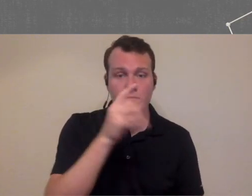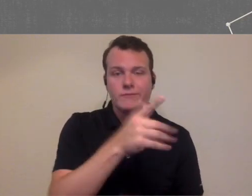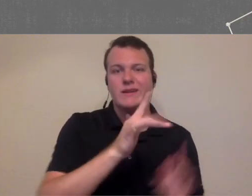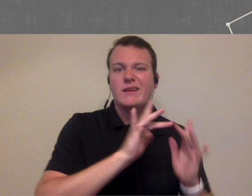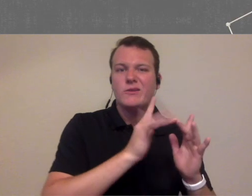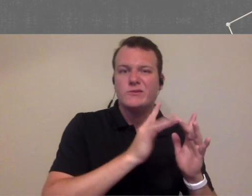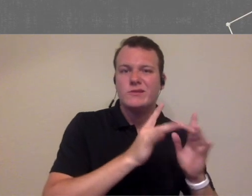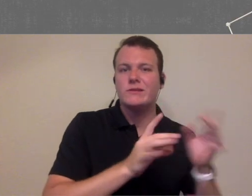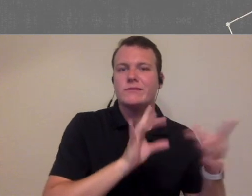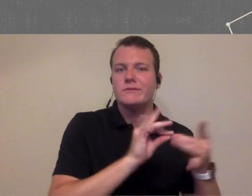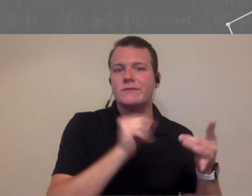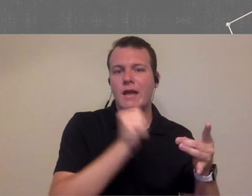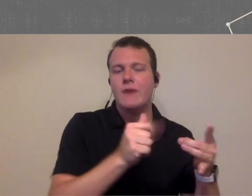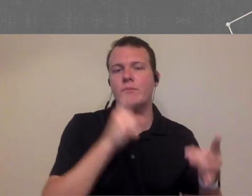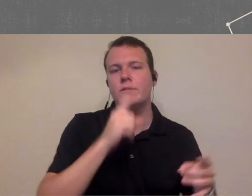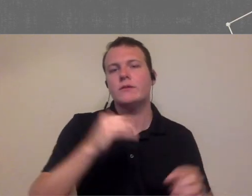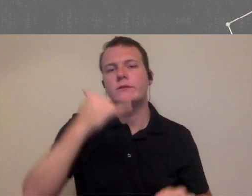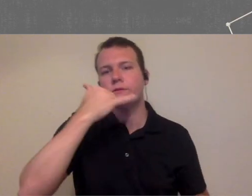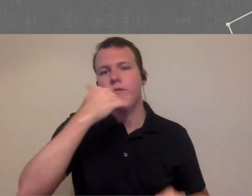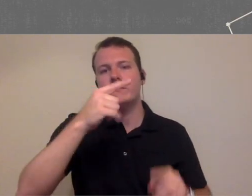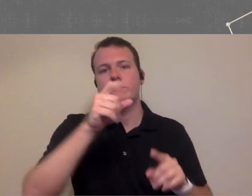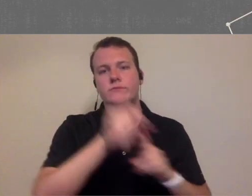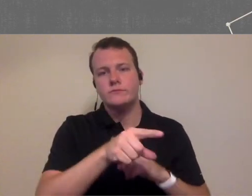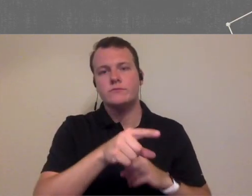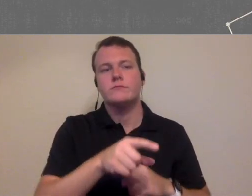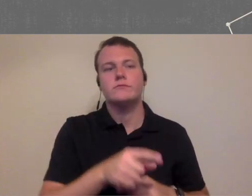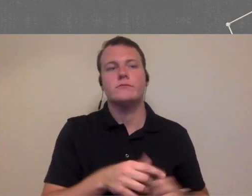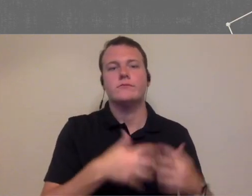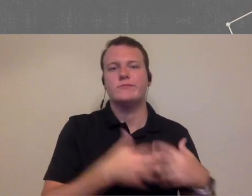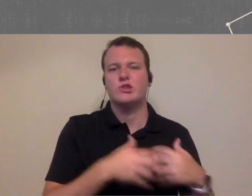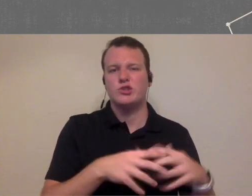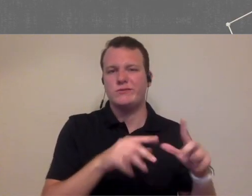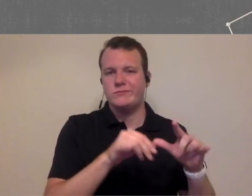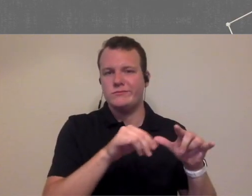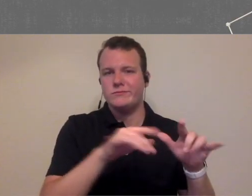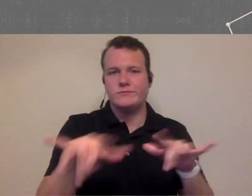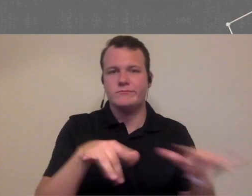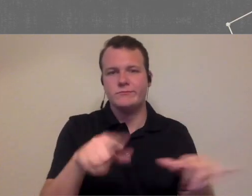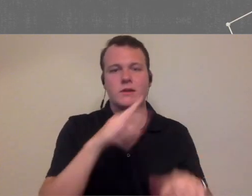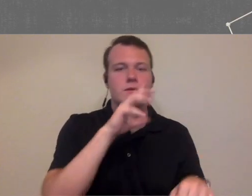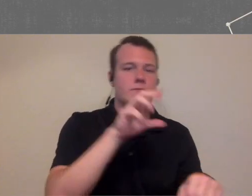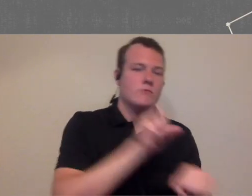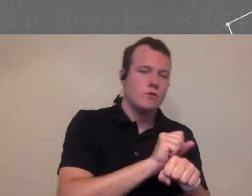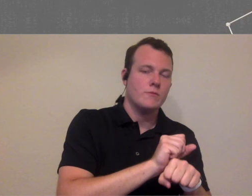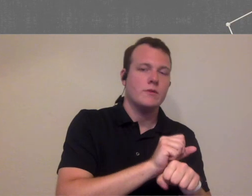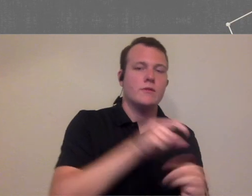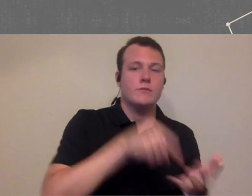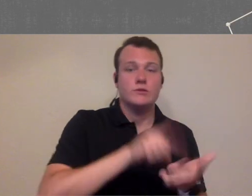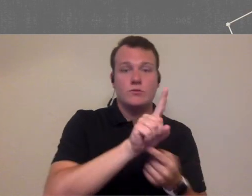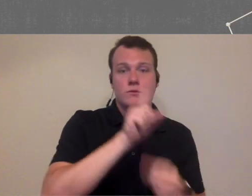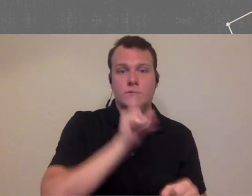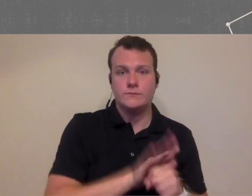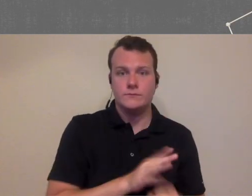connection isn't as great and so they use the call messaging so phone rings automated message saying an appointment the state time push want to confirm